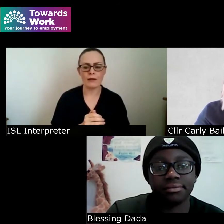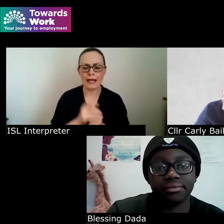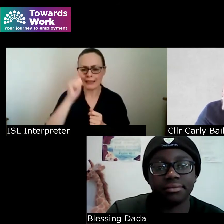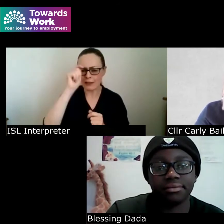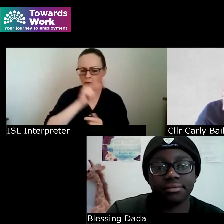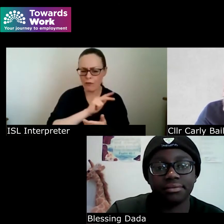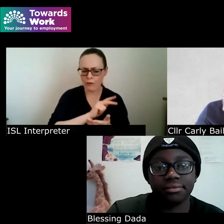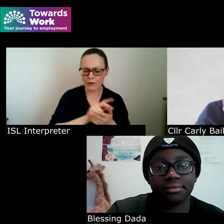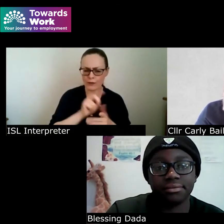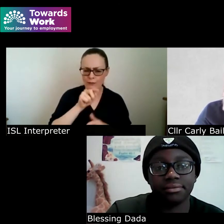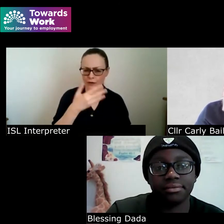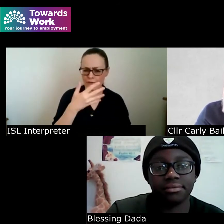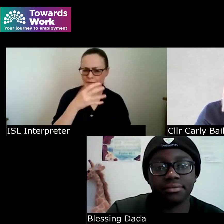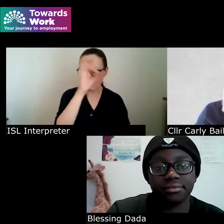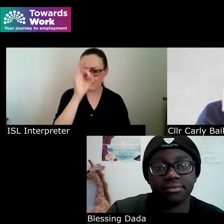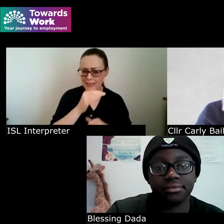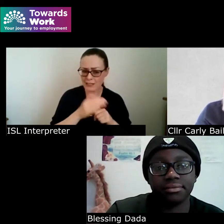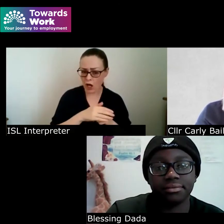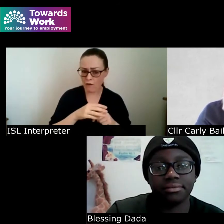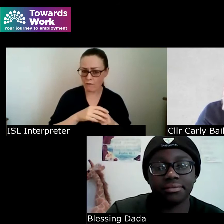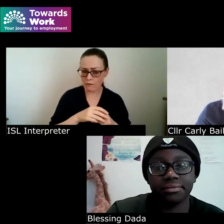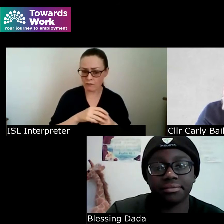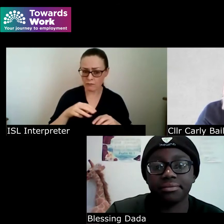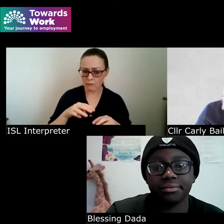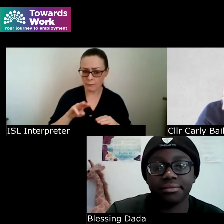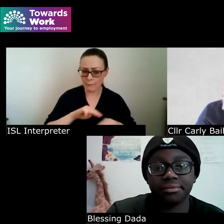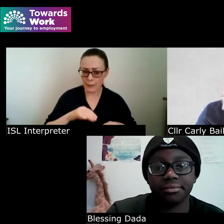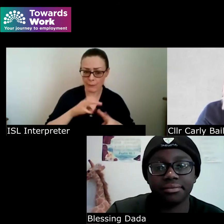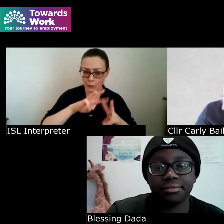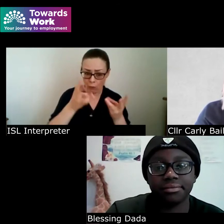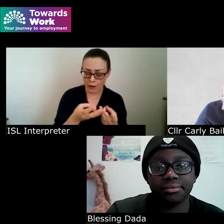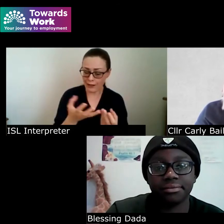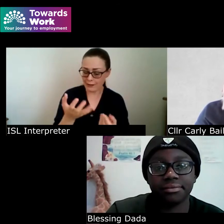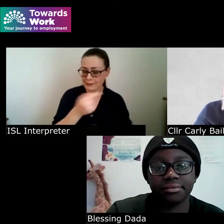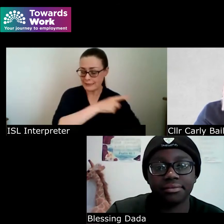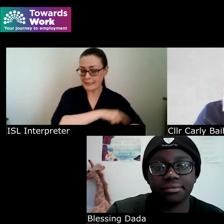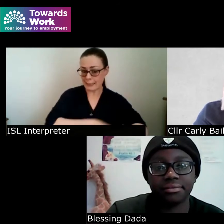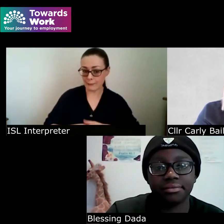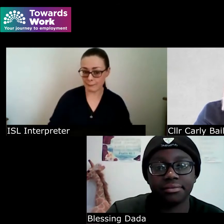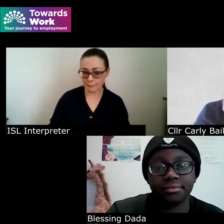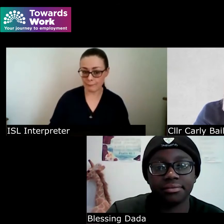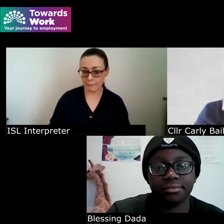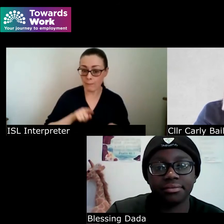the entire population at the moment is considered disabled and that's going to rise to about 20